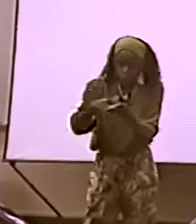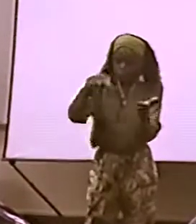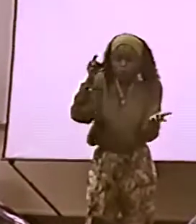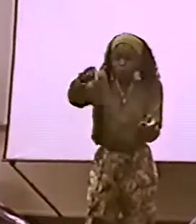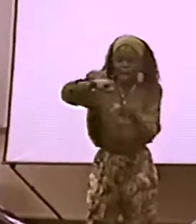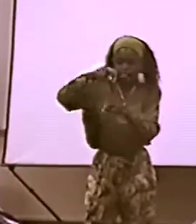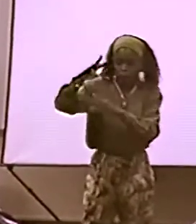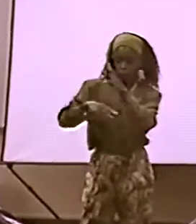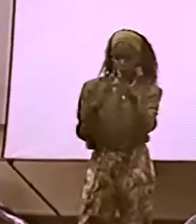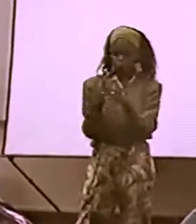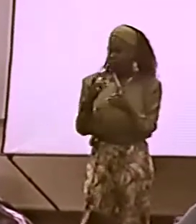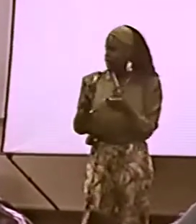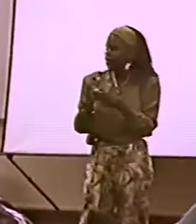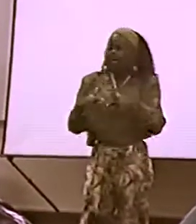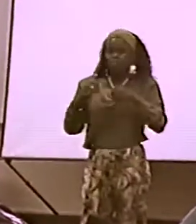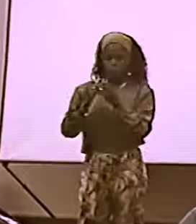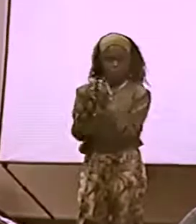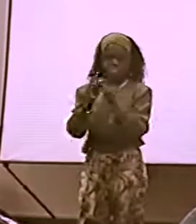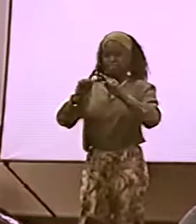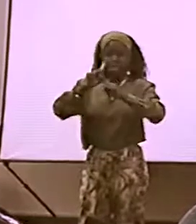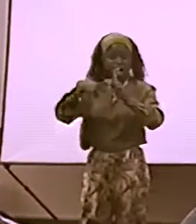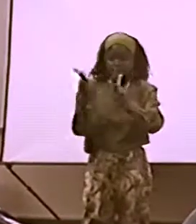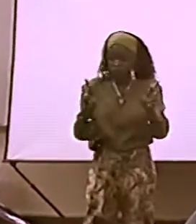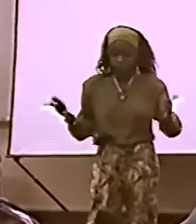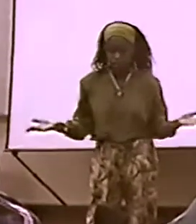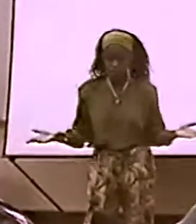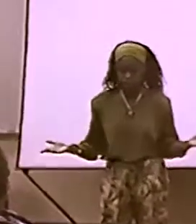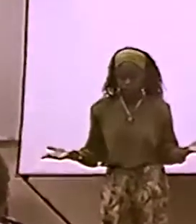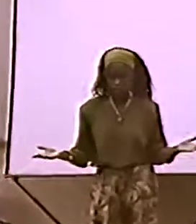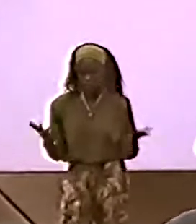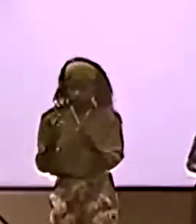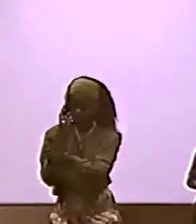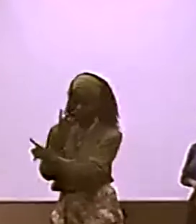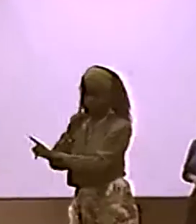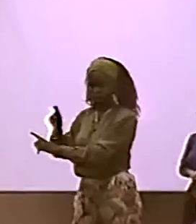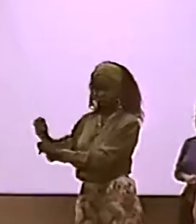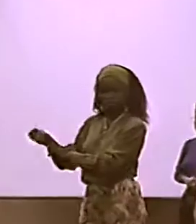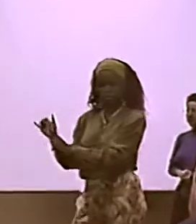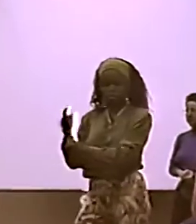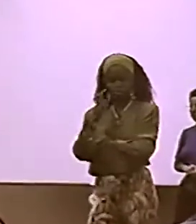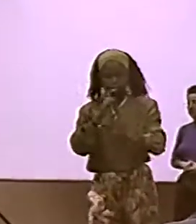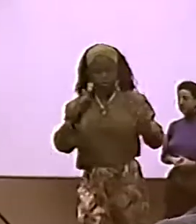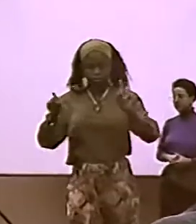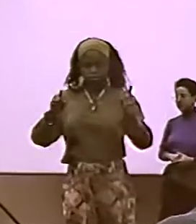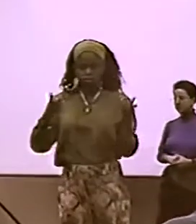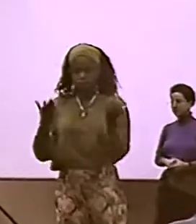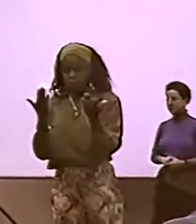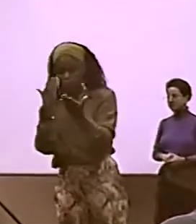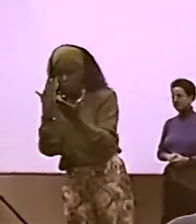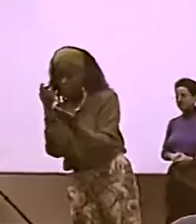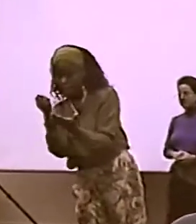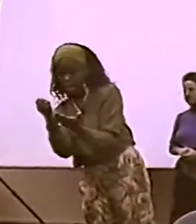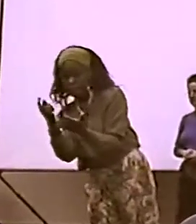IT DOESN'T MATTER THAT YOU'RE WHITE OR HEARING OR BLACK OR BLACK. I DON'T CARE. I'M JUST ASKING IF THERE ARE BLACK DEAF PROBLEMS.